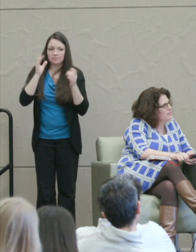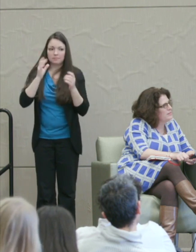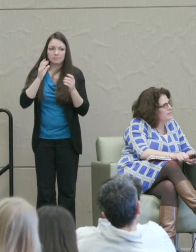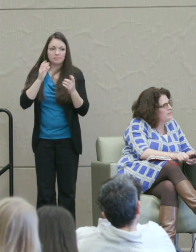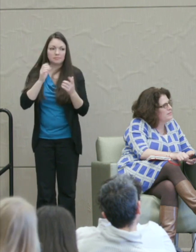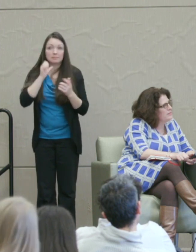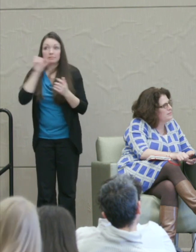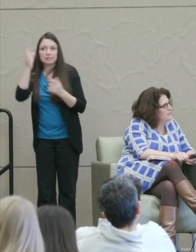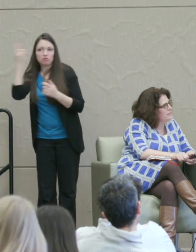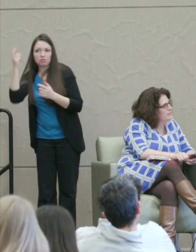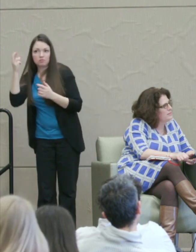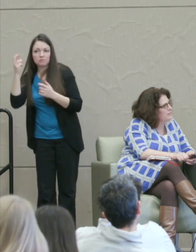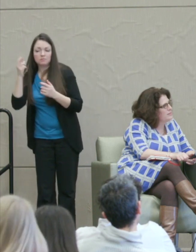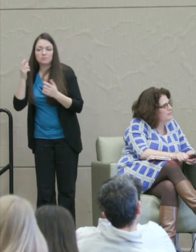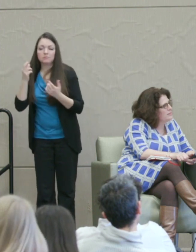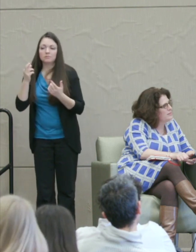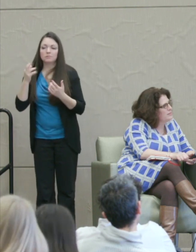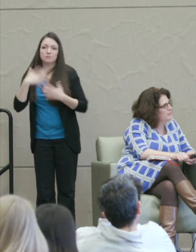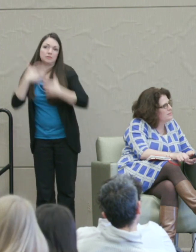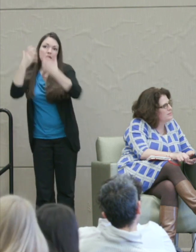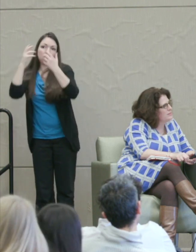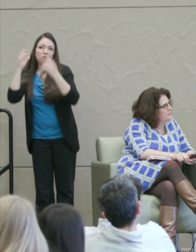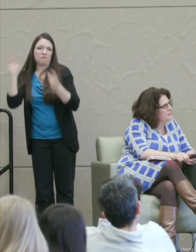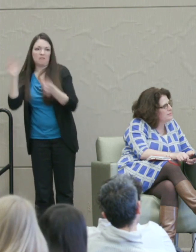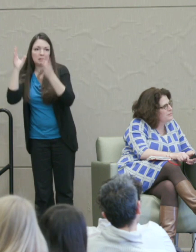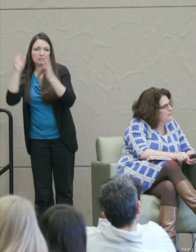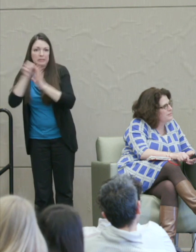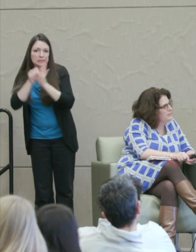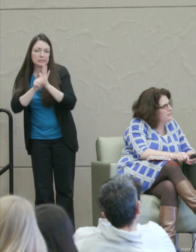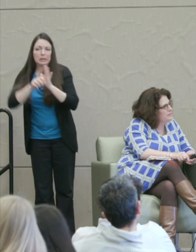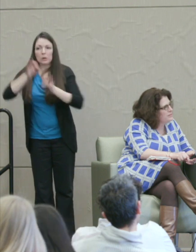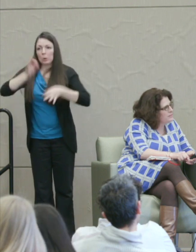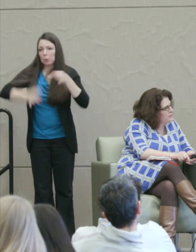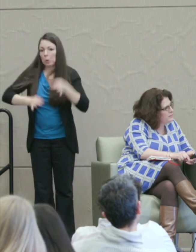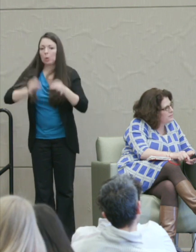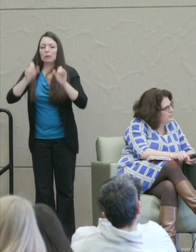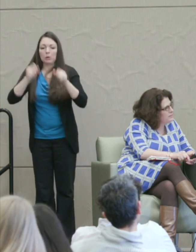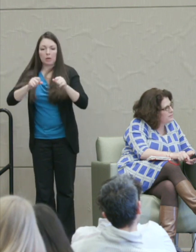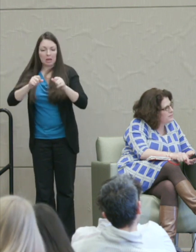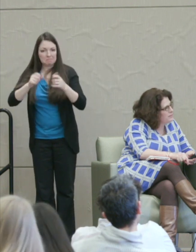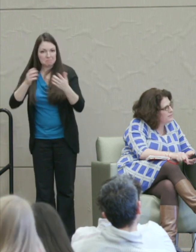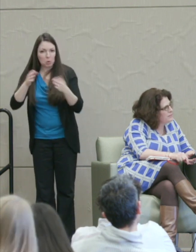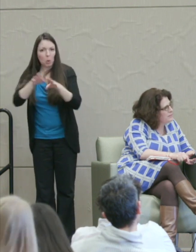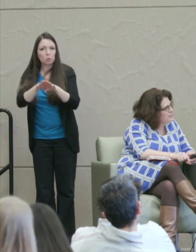It is the state and the courts that bring closure to a case.